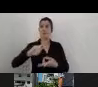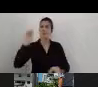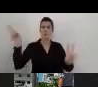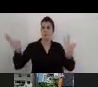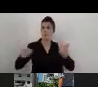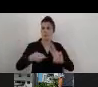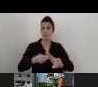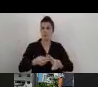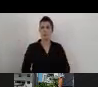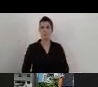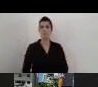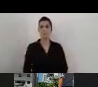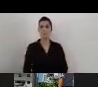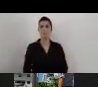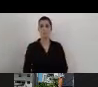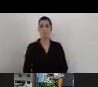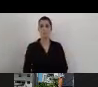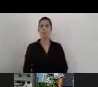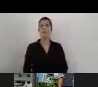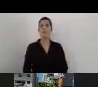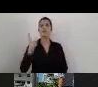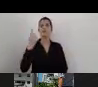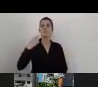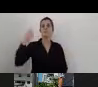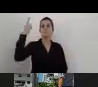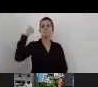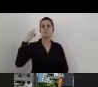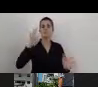About a year ago, I established Global Ramp.